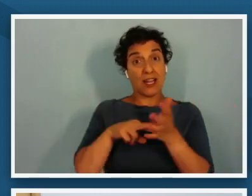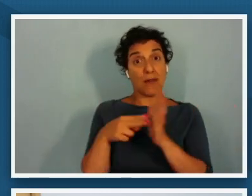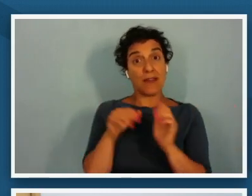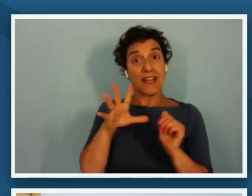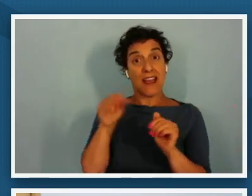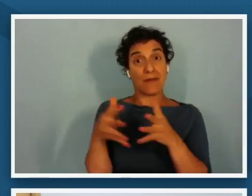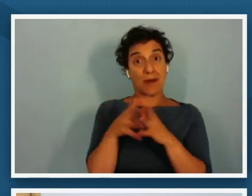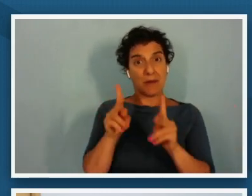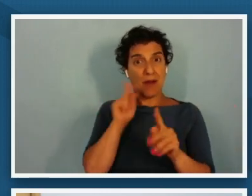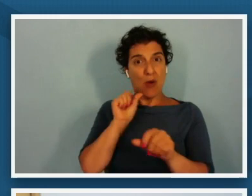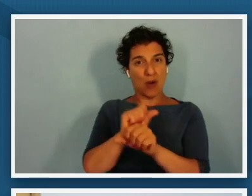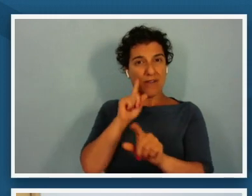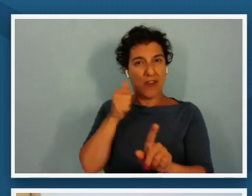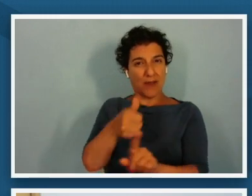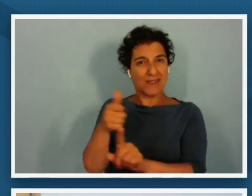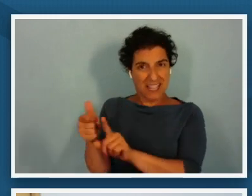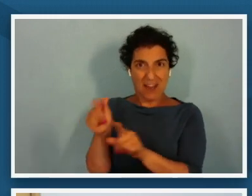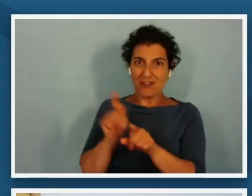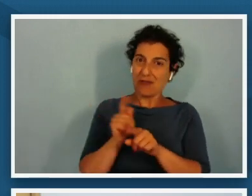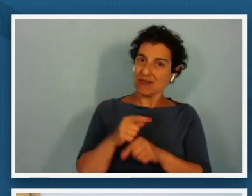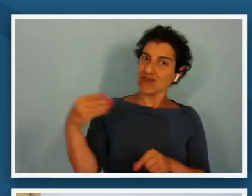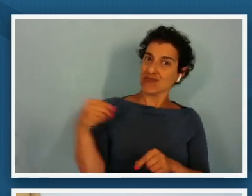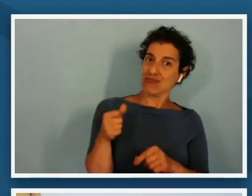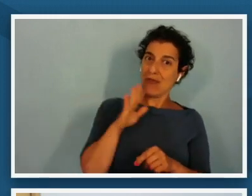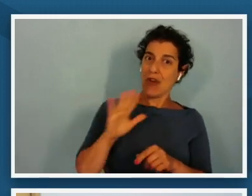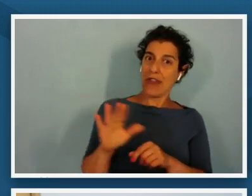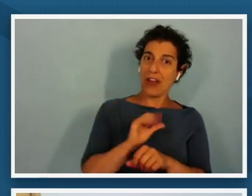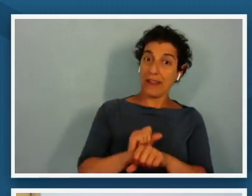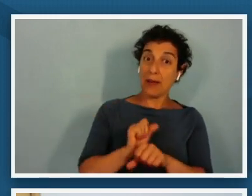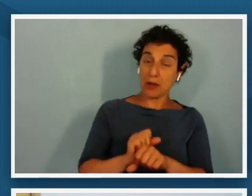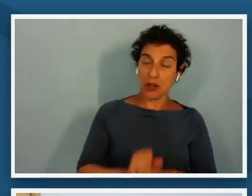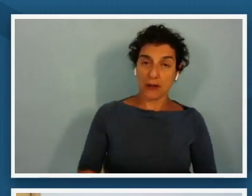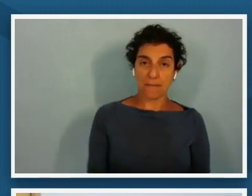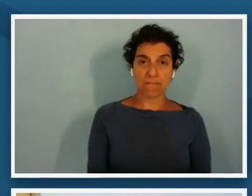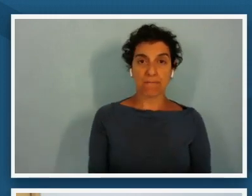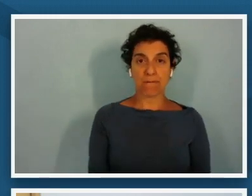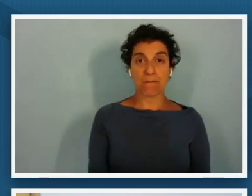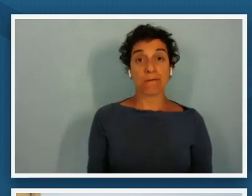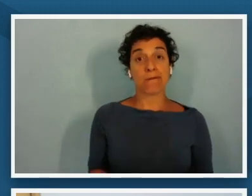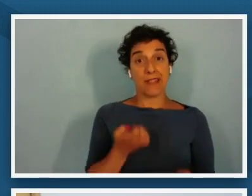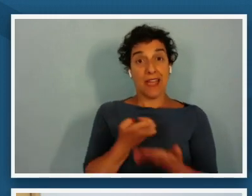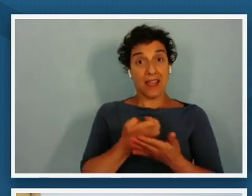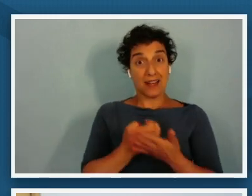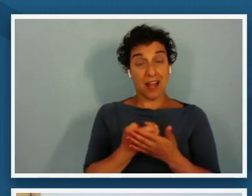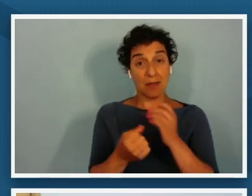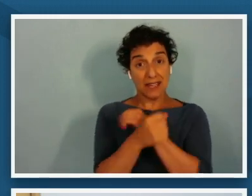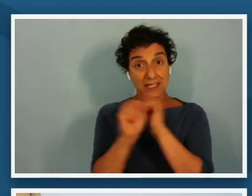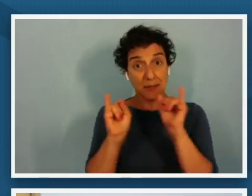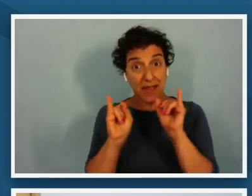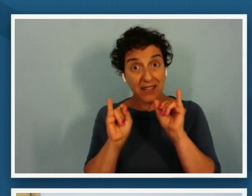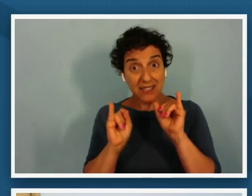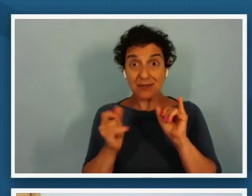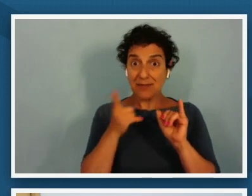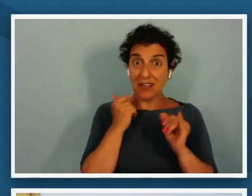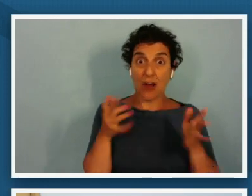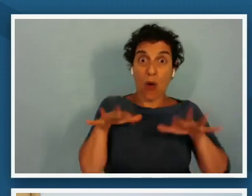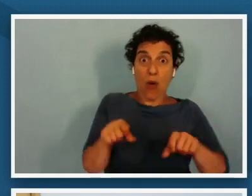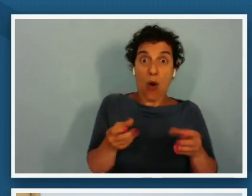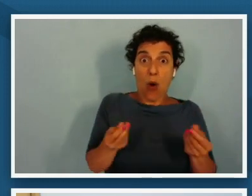and receive compensation for their labor the economic independence gained through